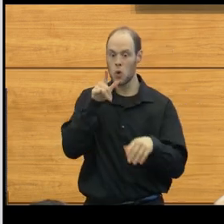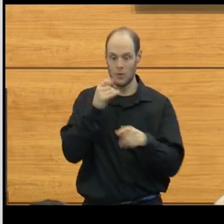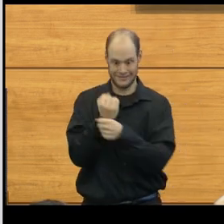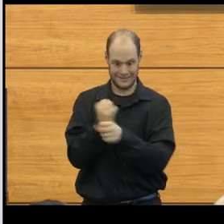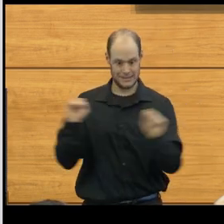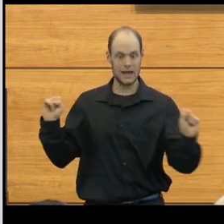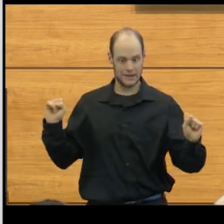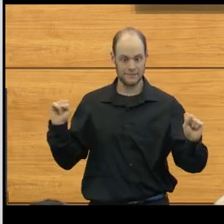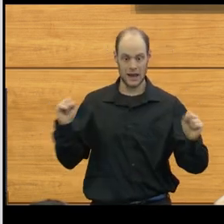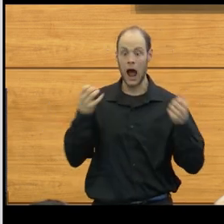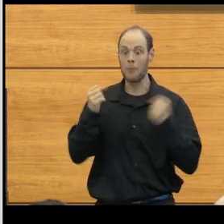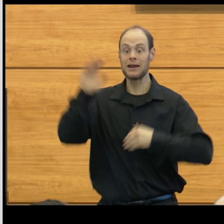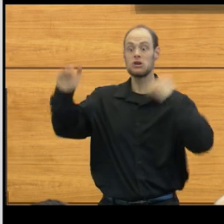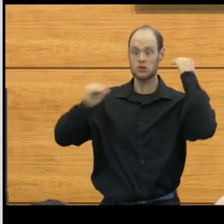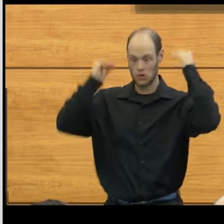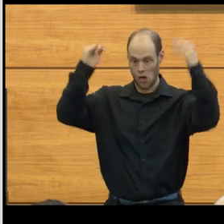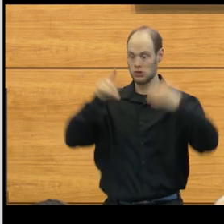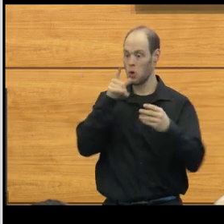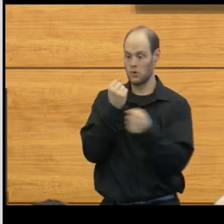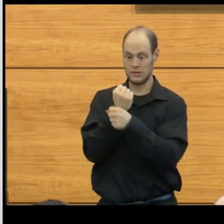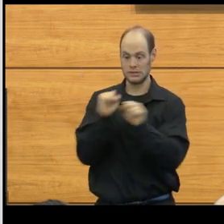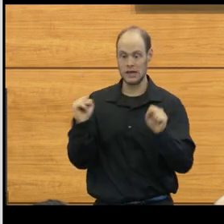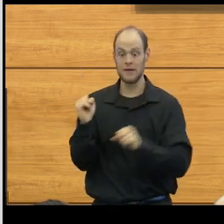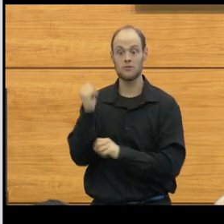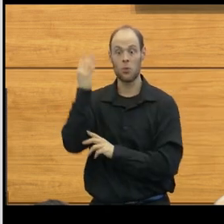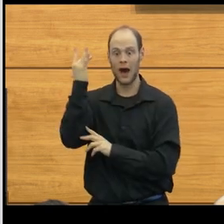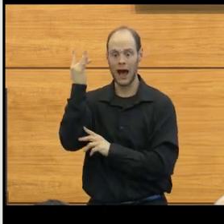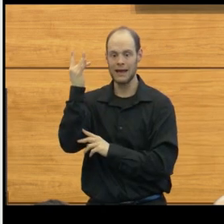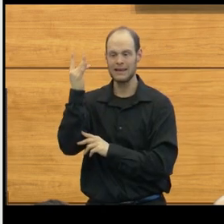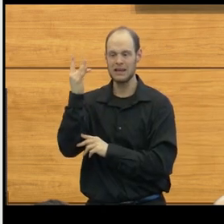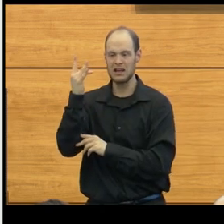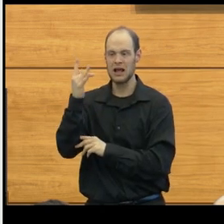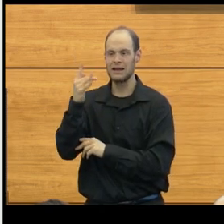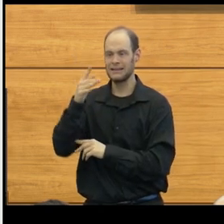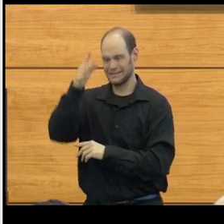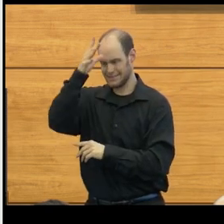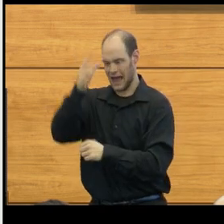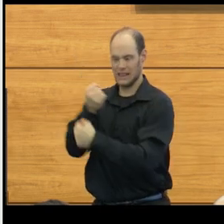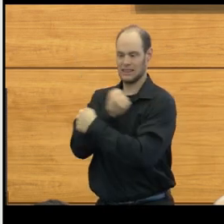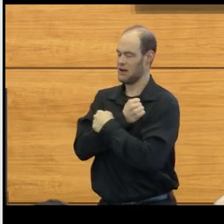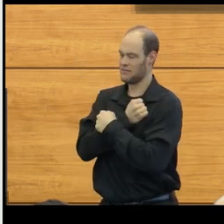the number of adults that have been saved, because of the love of a father cannot be underestimated.